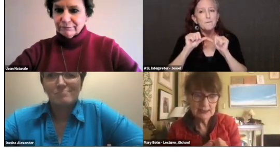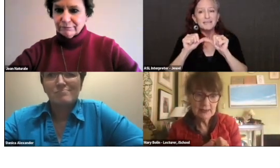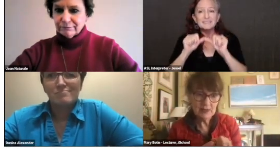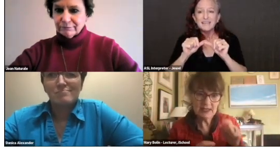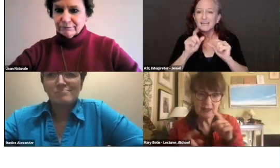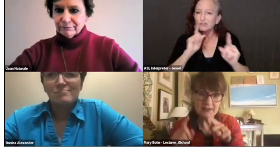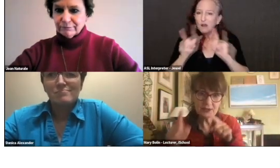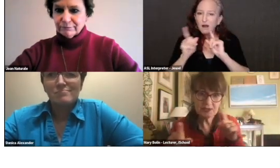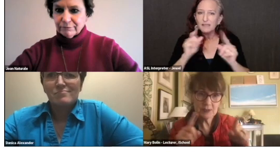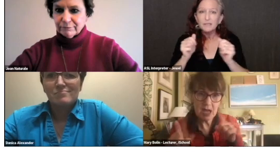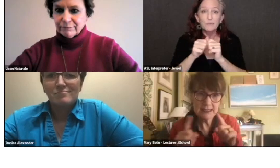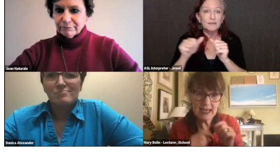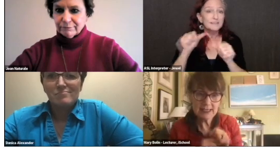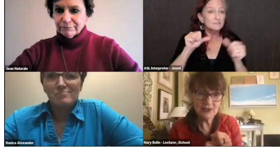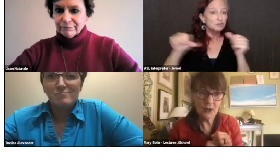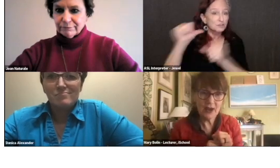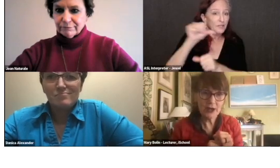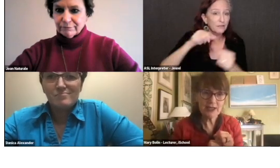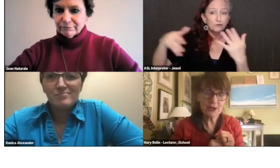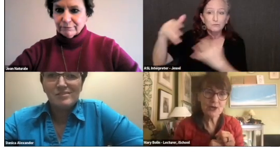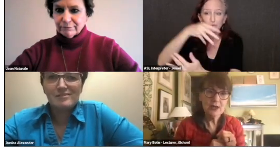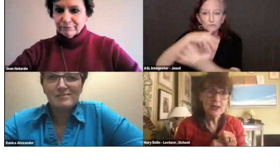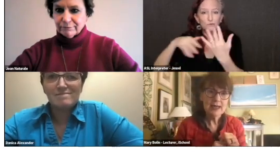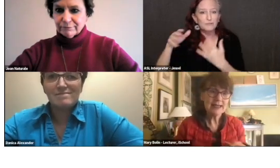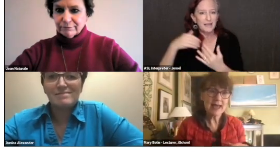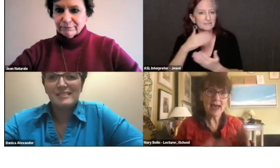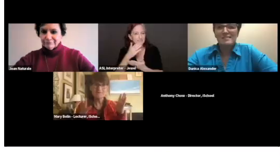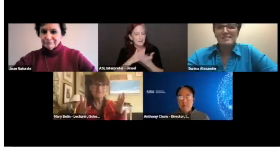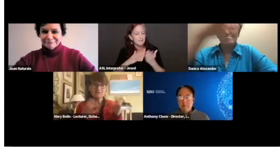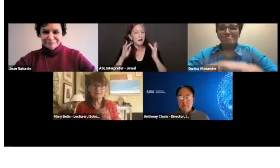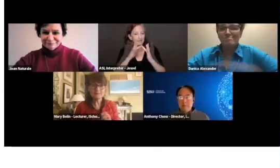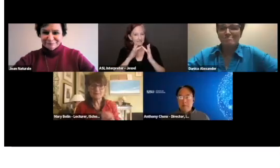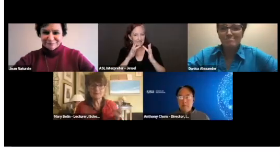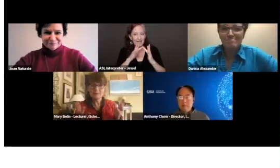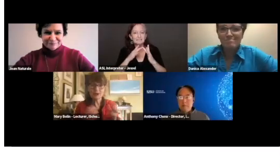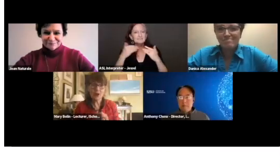because I think there are some contacts going on here that, you know,